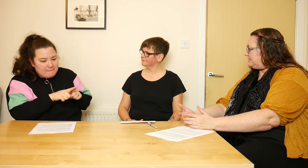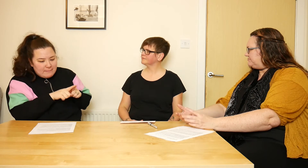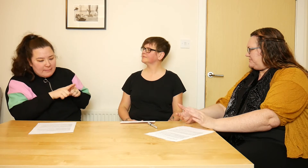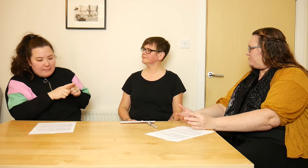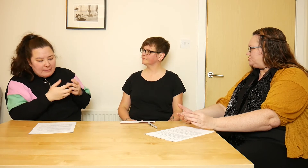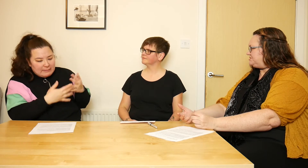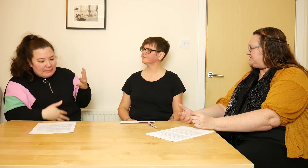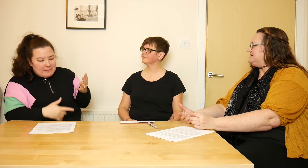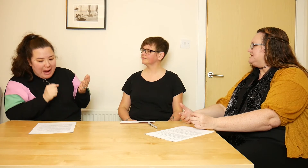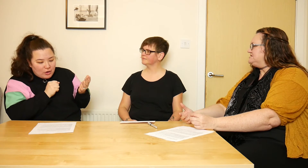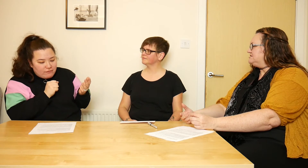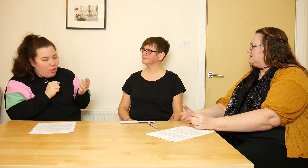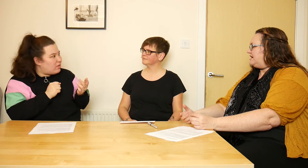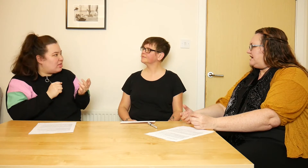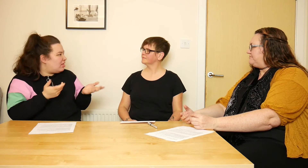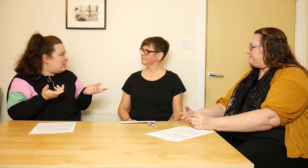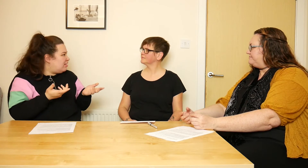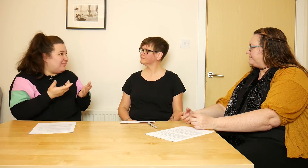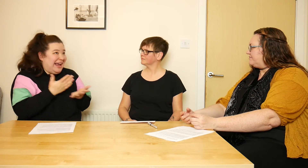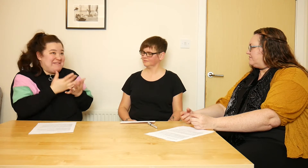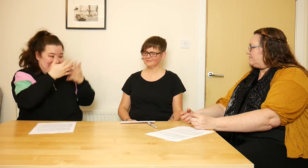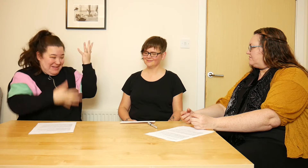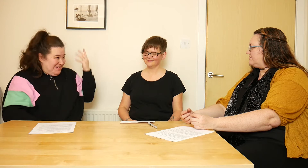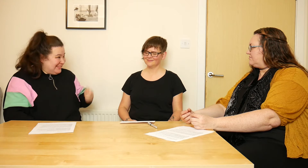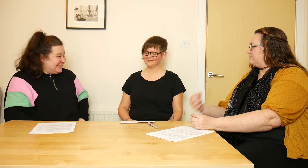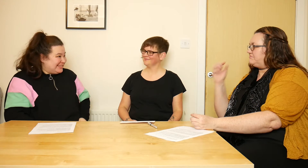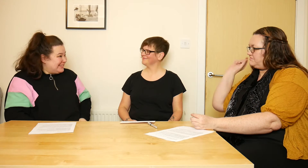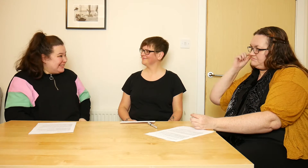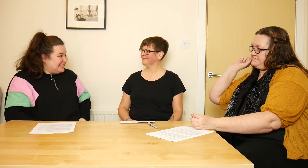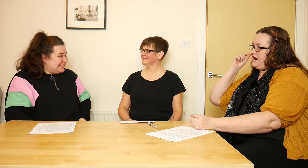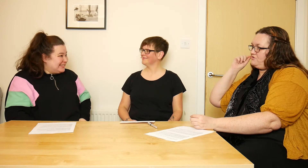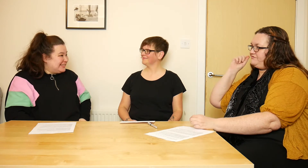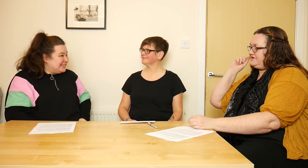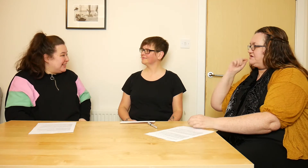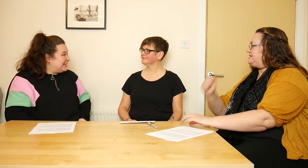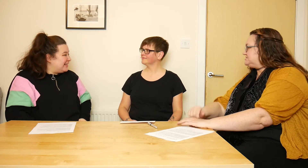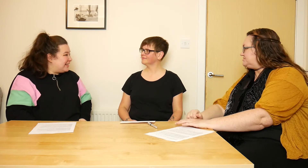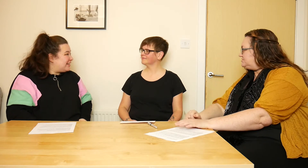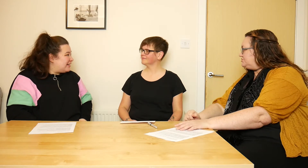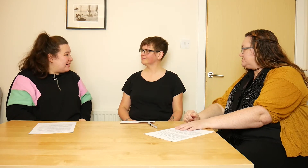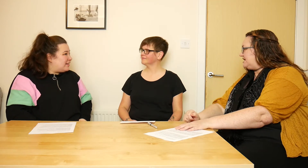but people would use the T part of the hearing aids to use that.